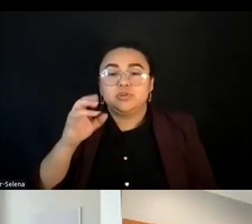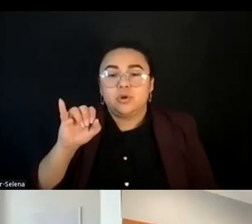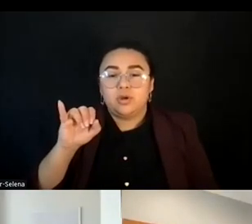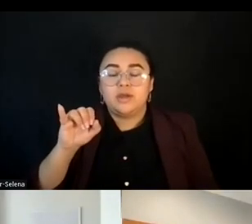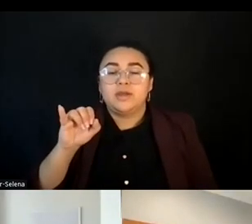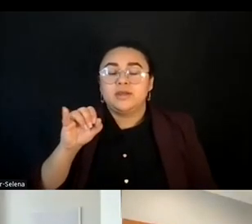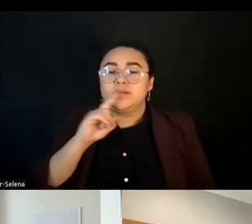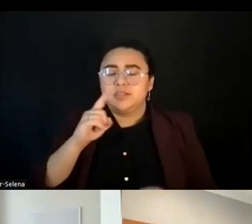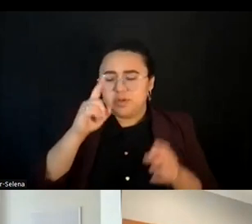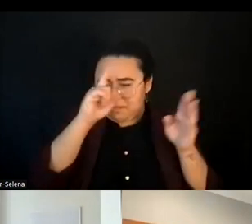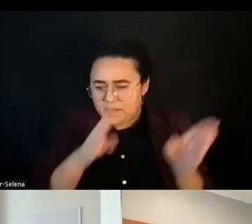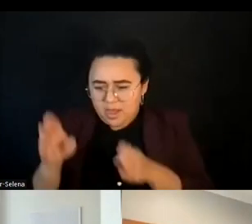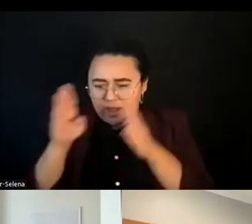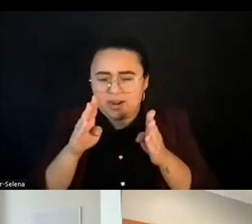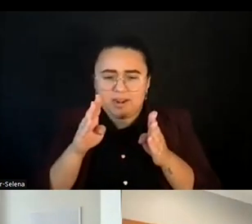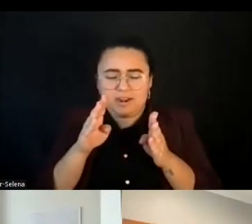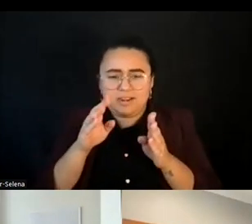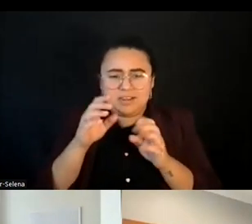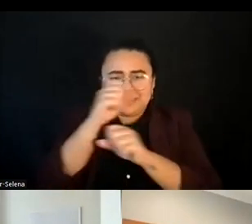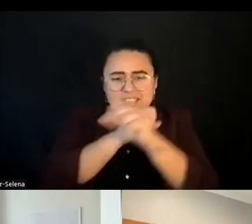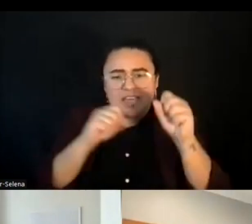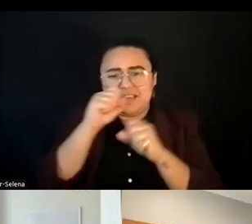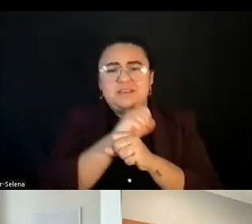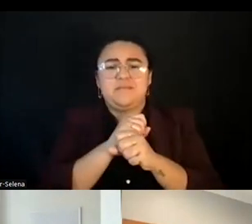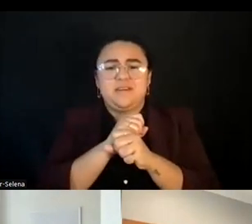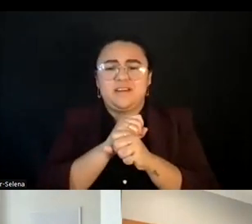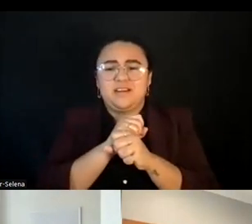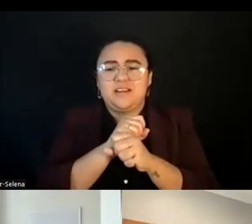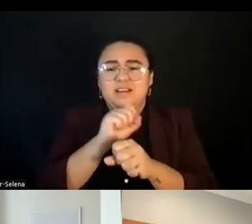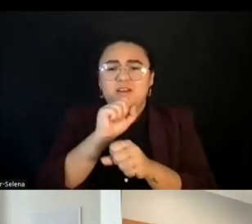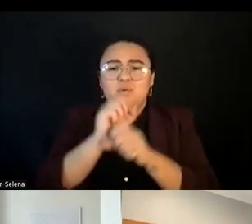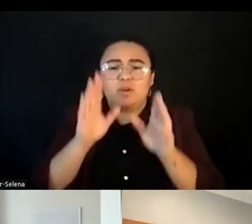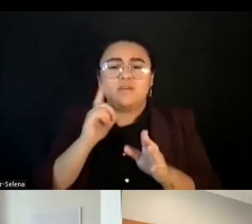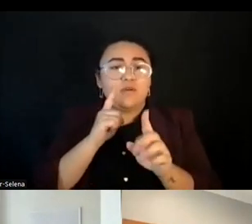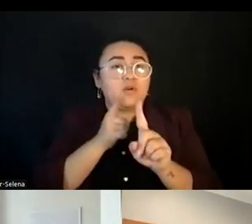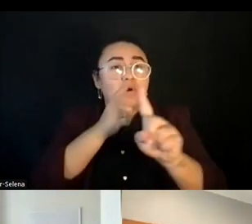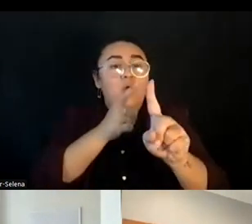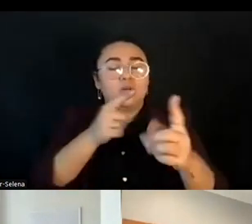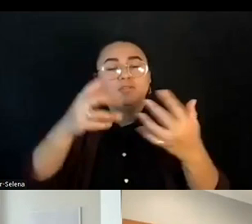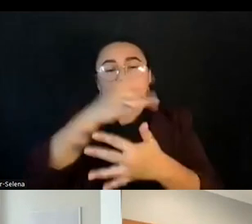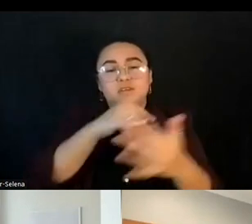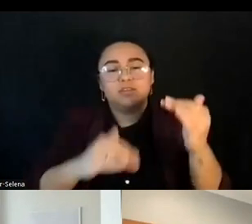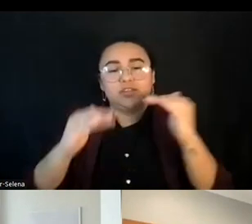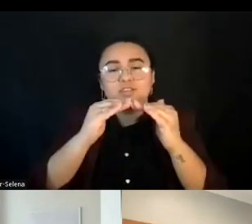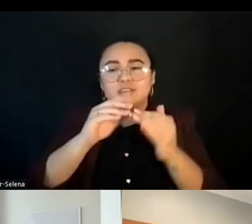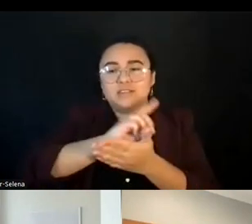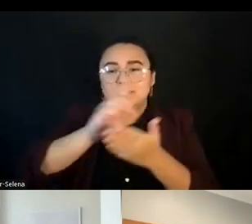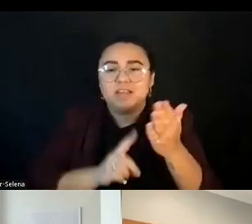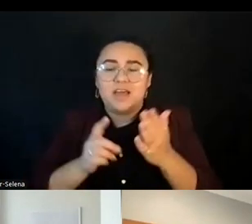social justice. She has been designing and leading strategies that help organizations.